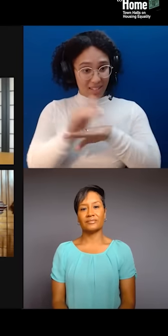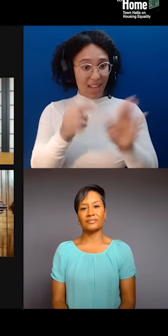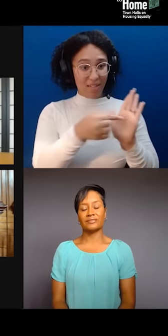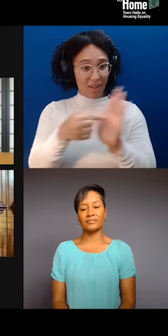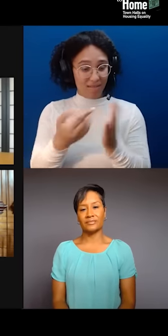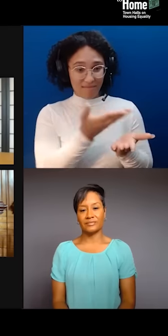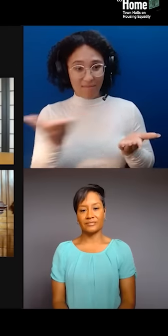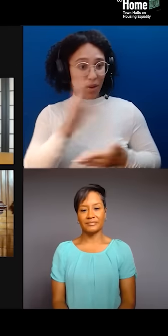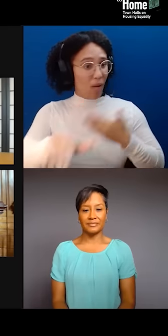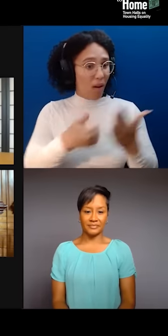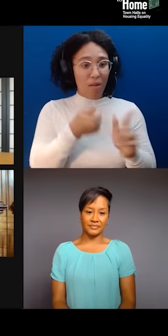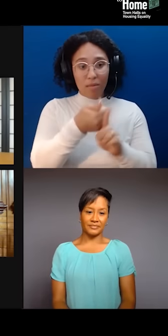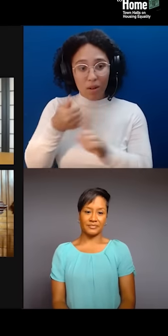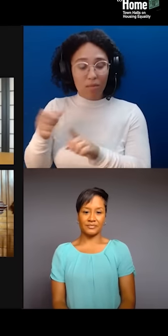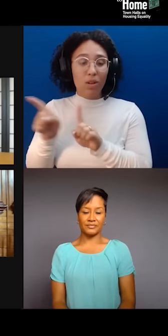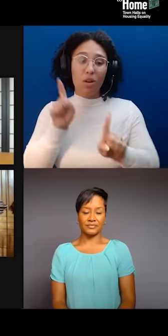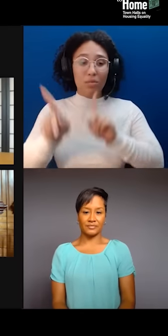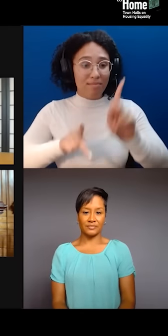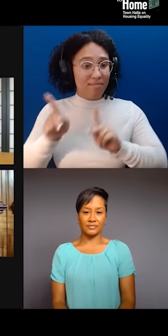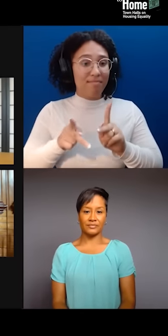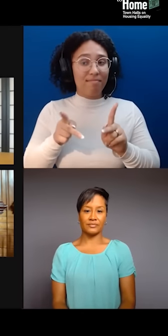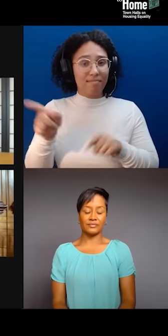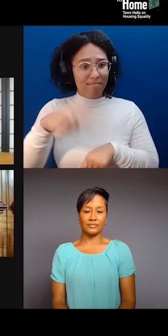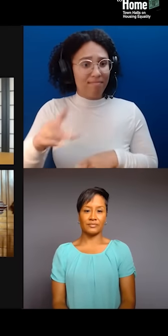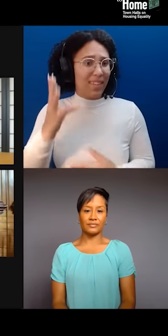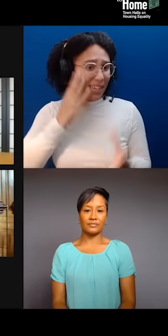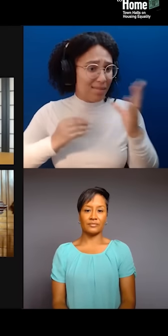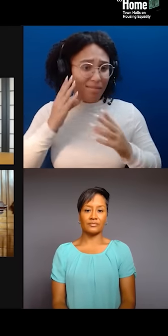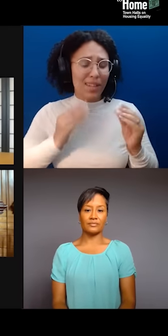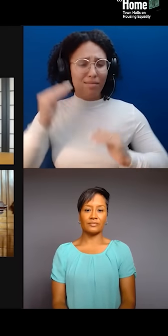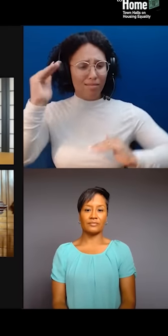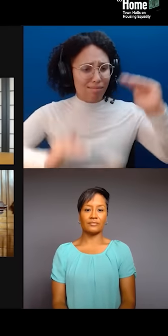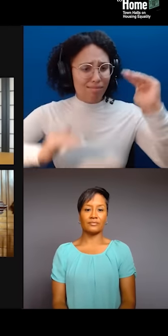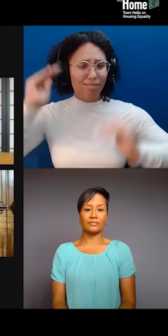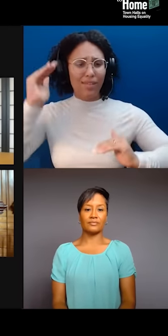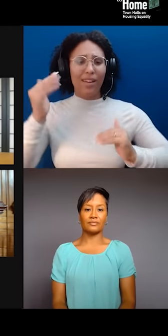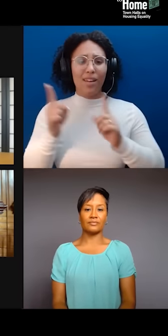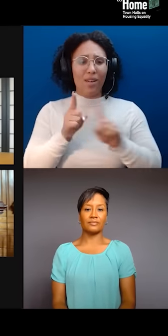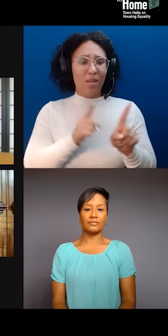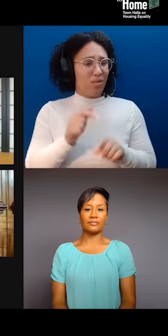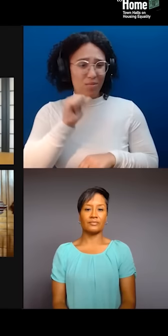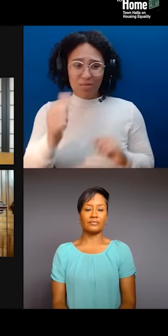of experiencing disparity and injustice develop powerful strategic responses to those forces.